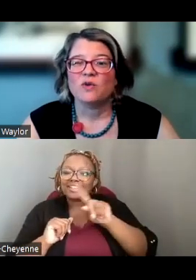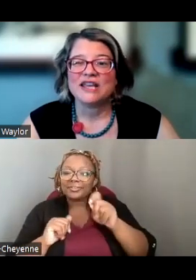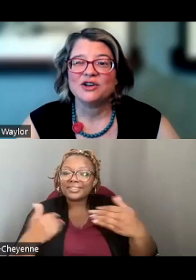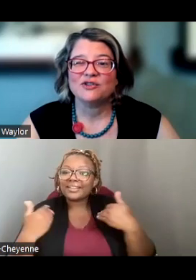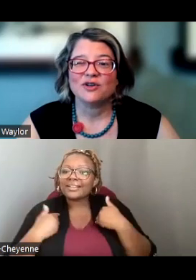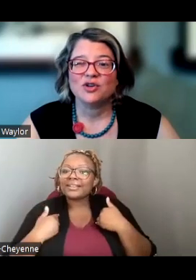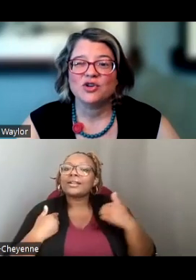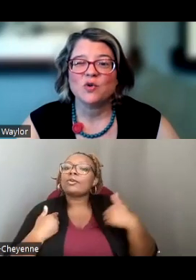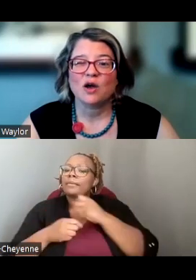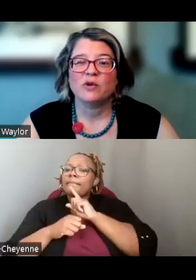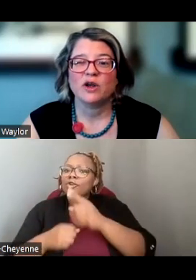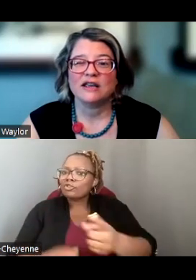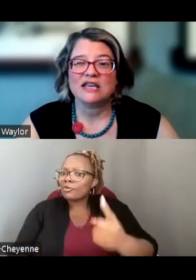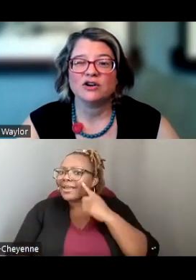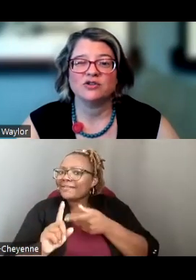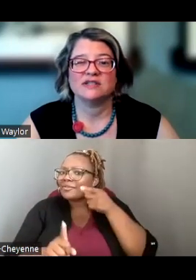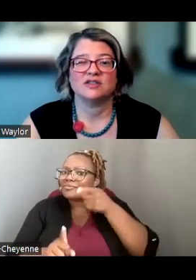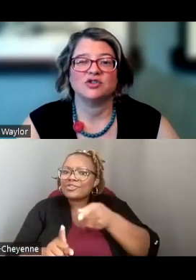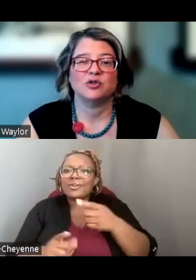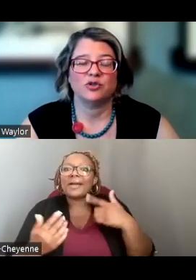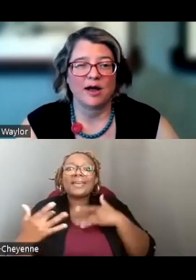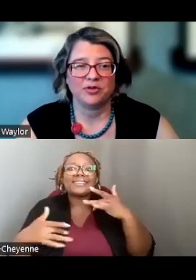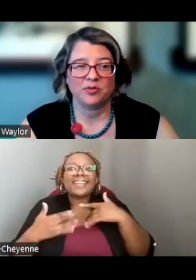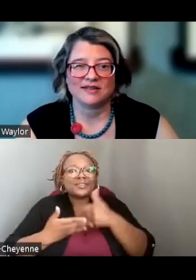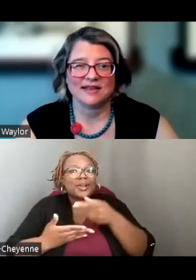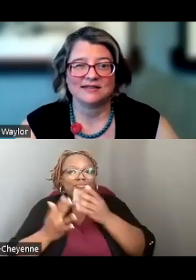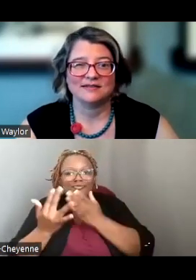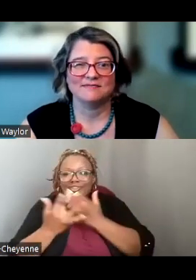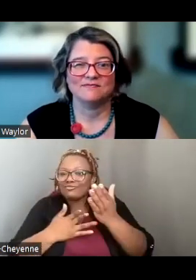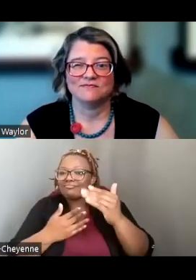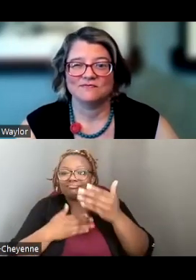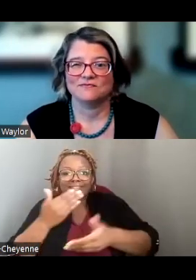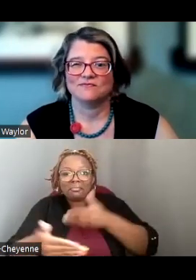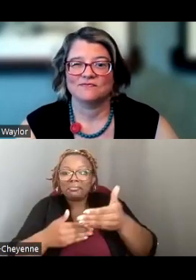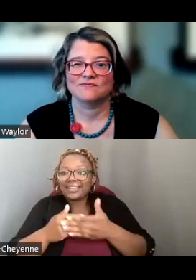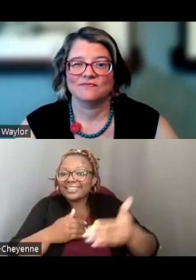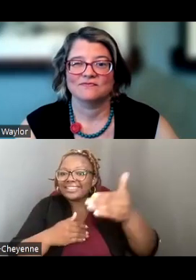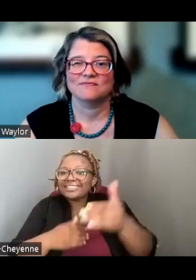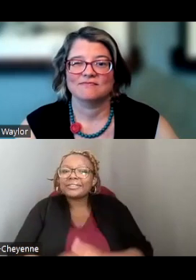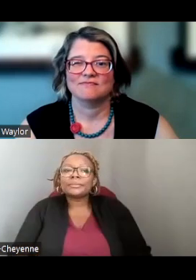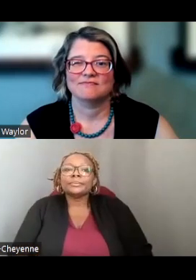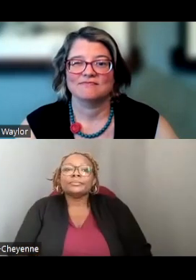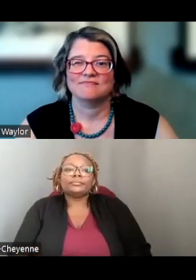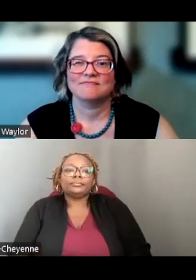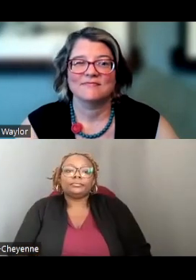WE WANT TO HEAR FROM YOU AND WE ARE EAGER TO ASSIST YOU THROUGHOUT THE PROCESS.